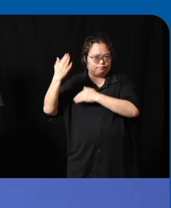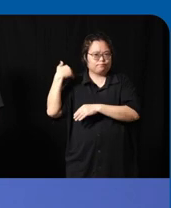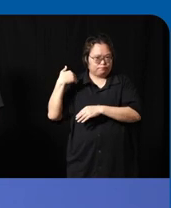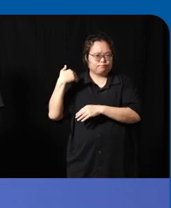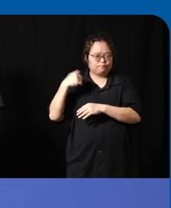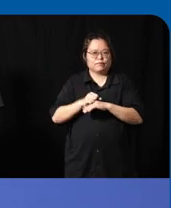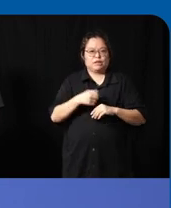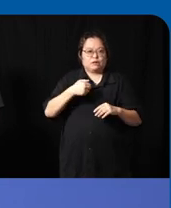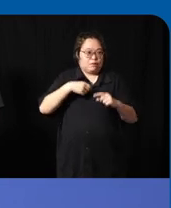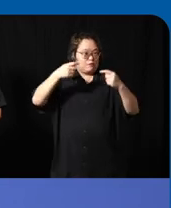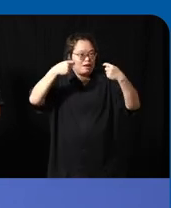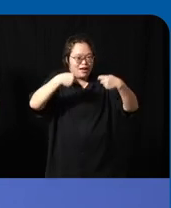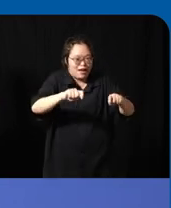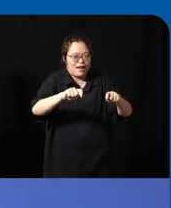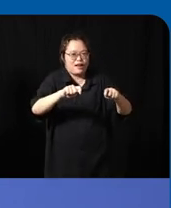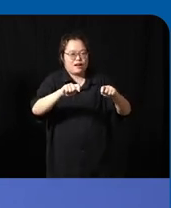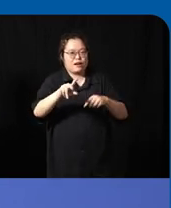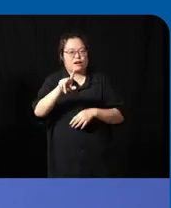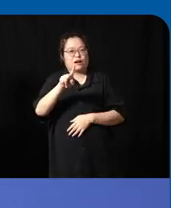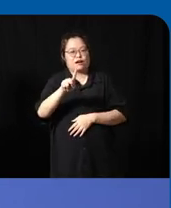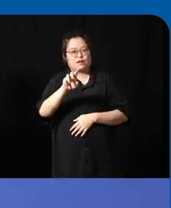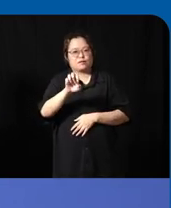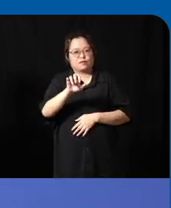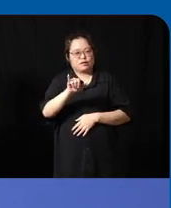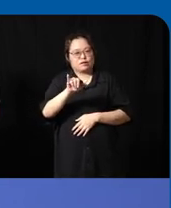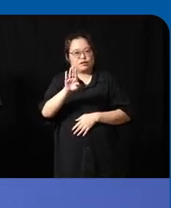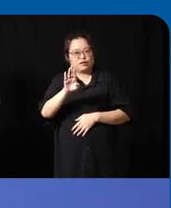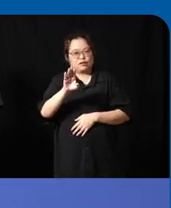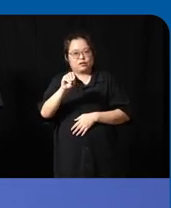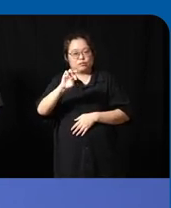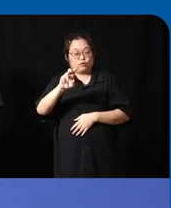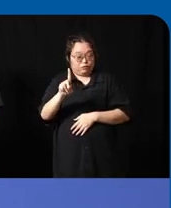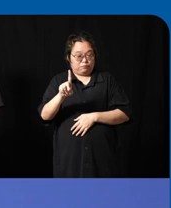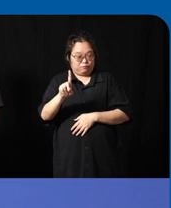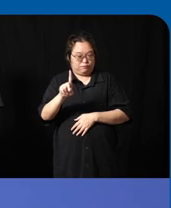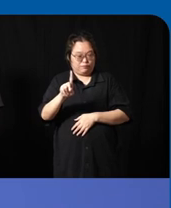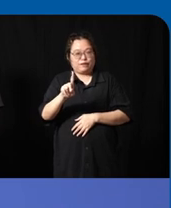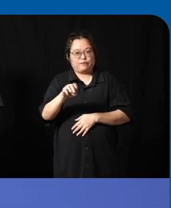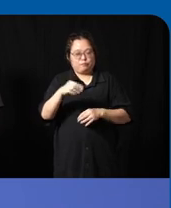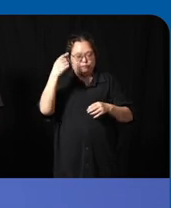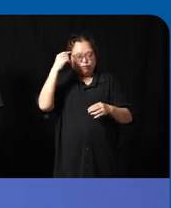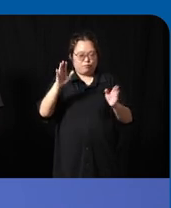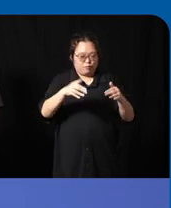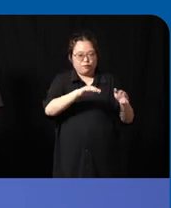attempted to make a keyboard to teach autistic children how to type I had read some academic